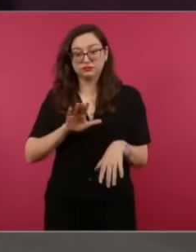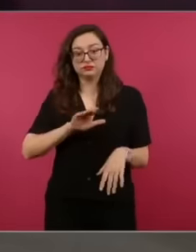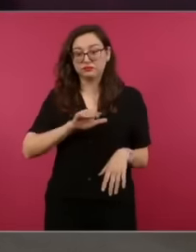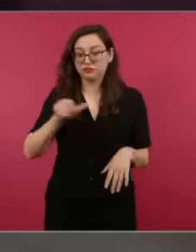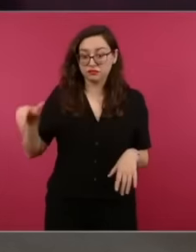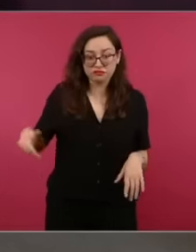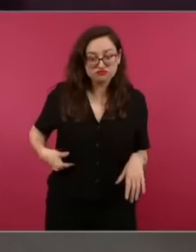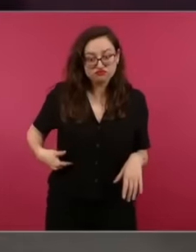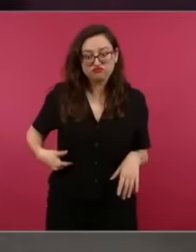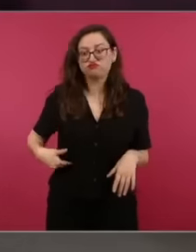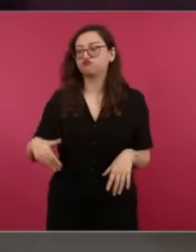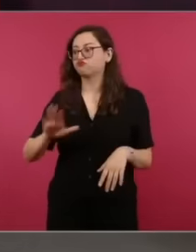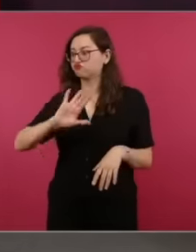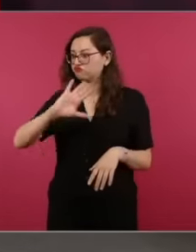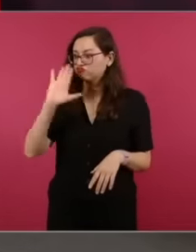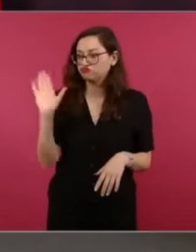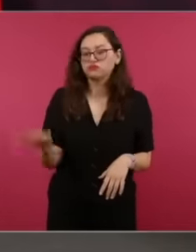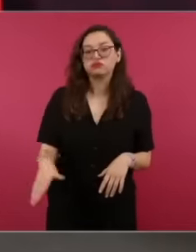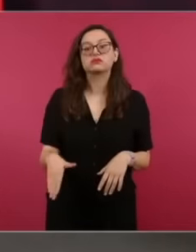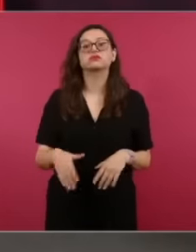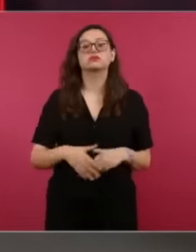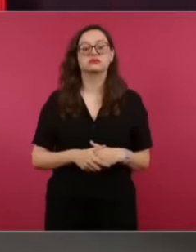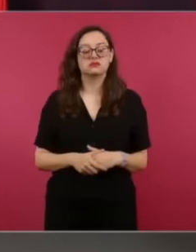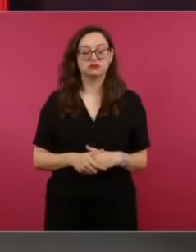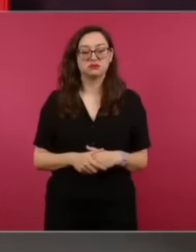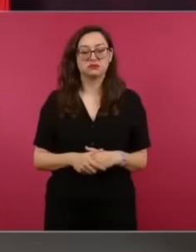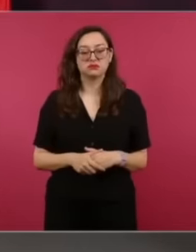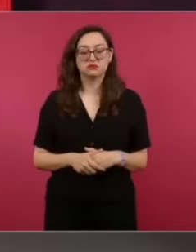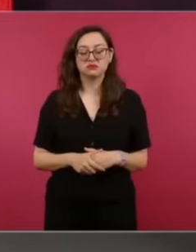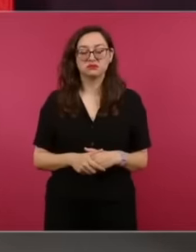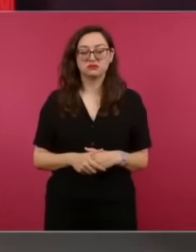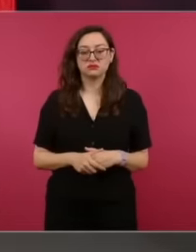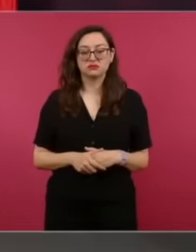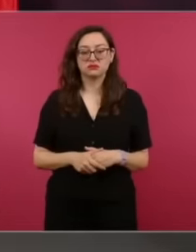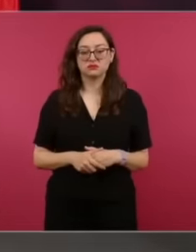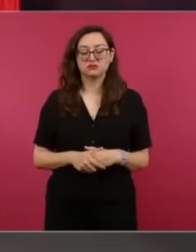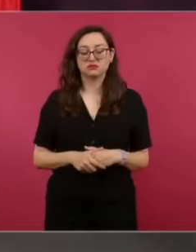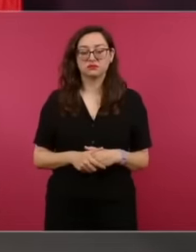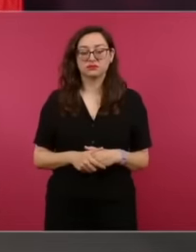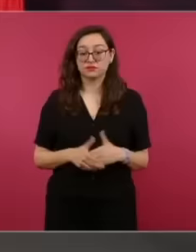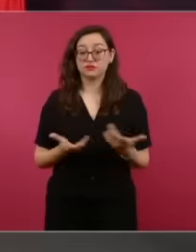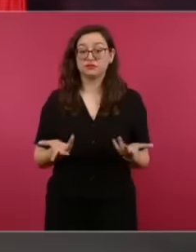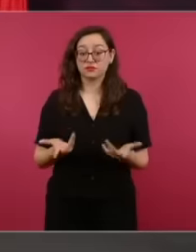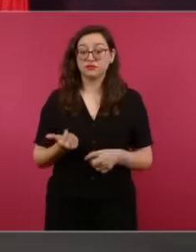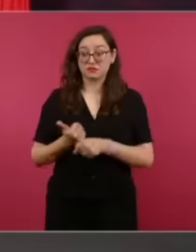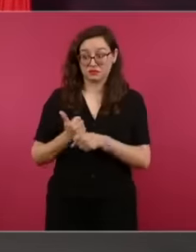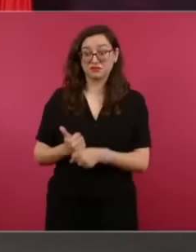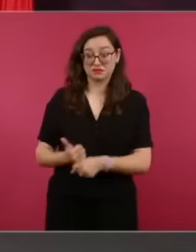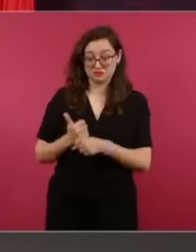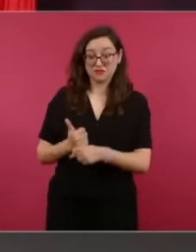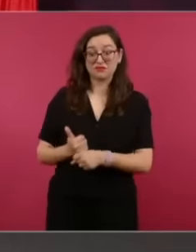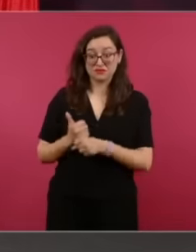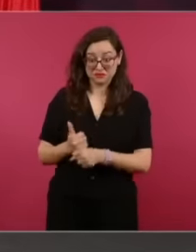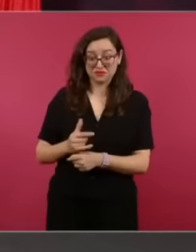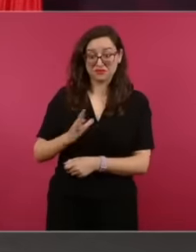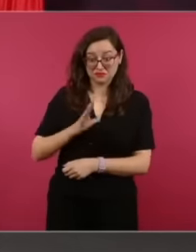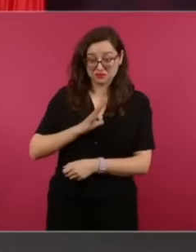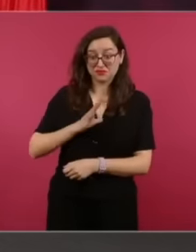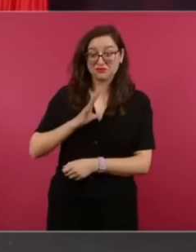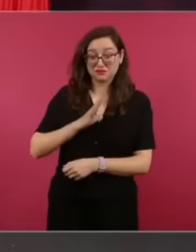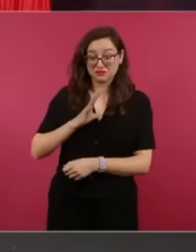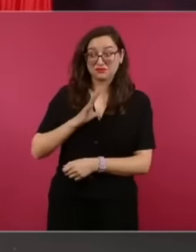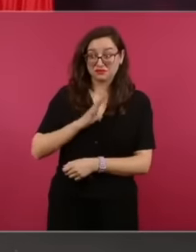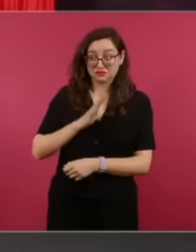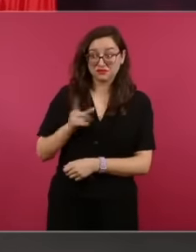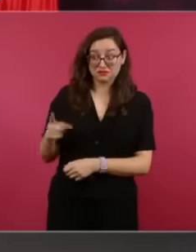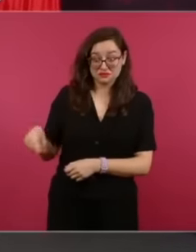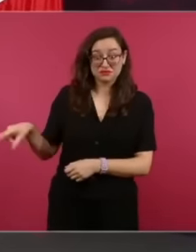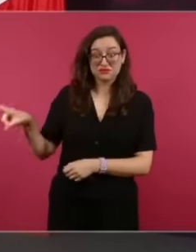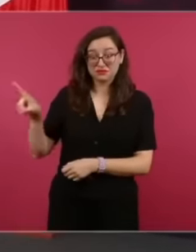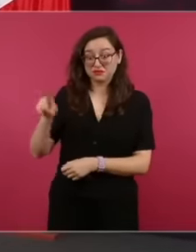These works suffer, they suffer from my recognition of all of them and